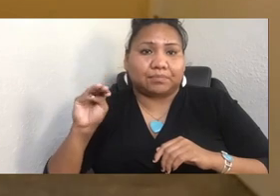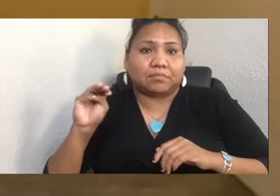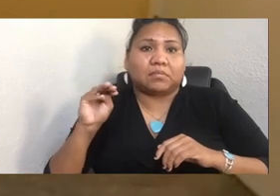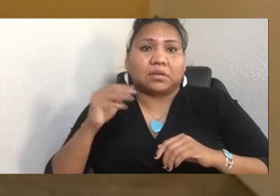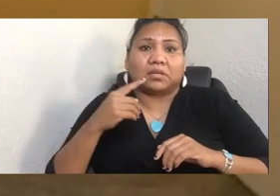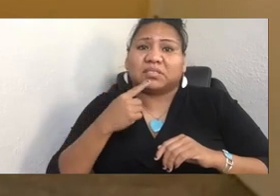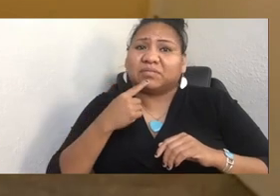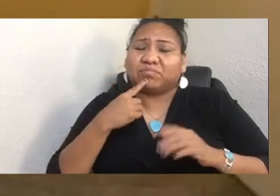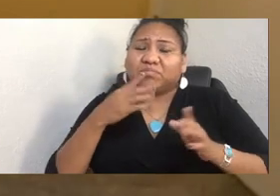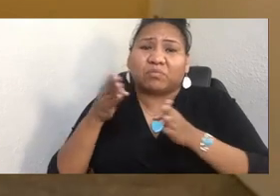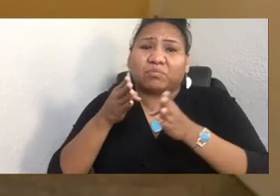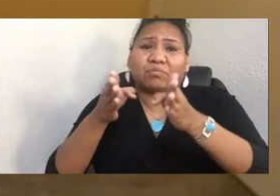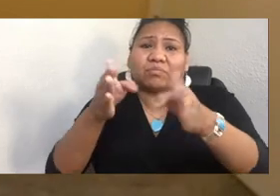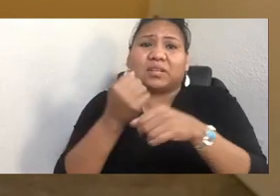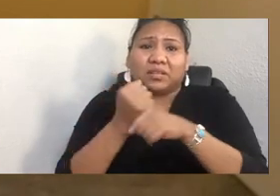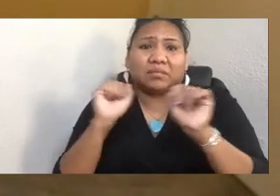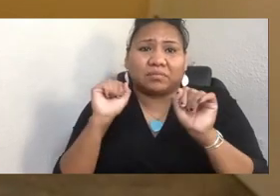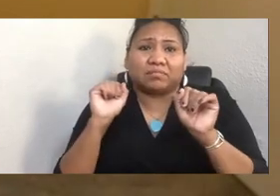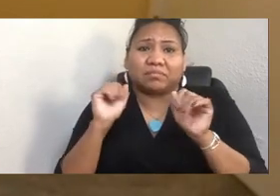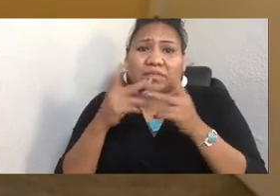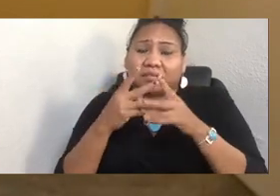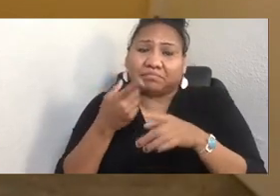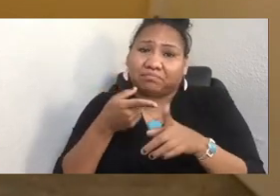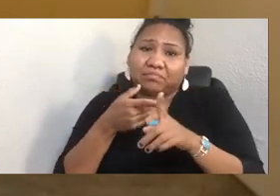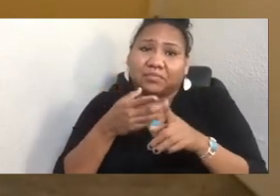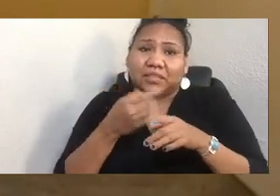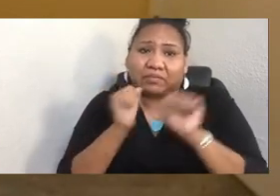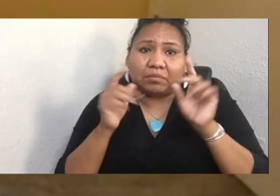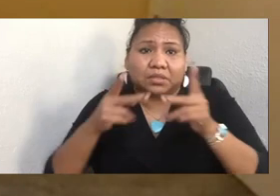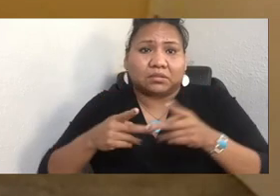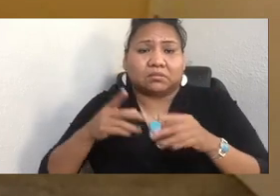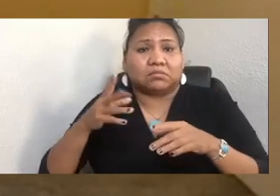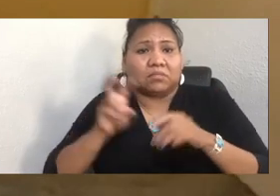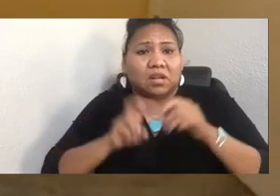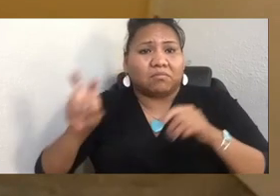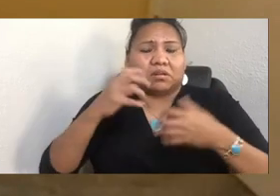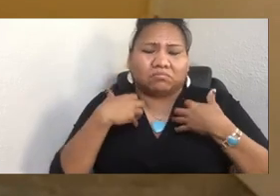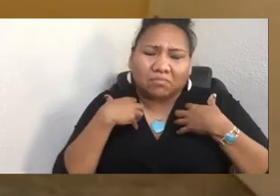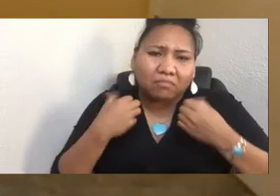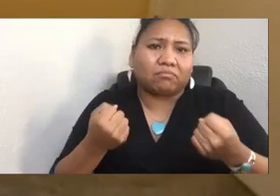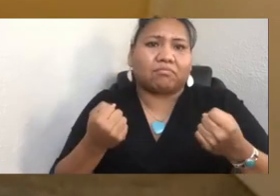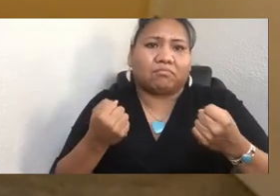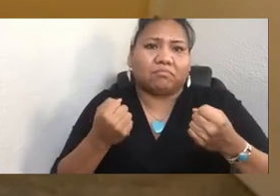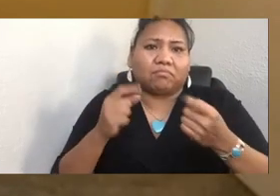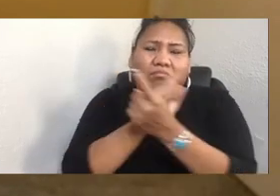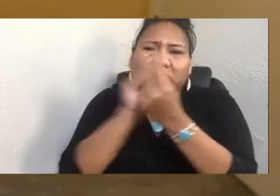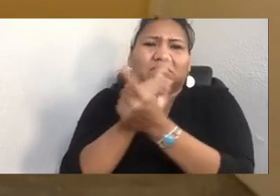So go on an adventure. Be brave. Make new friends. And if you don't know how to make friends,